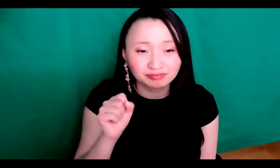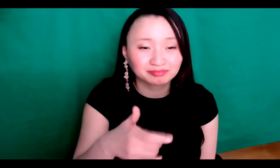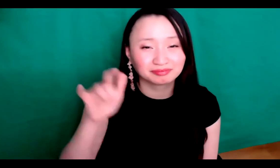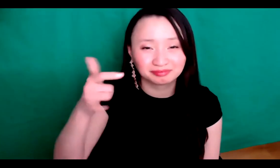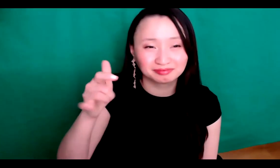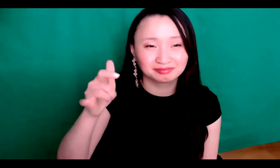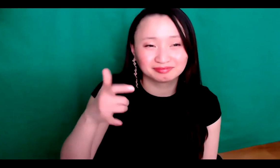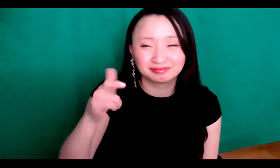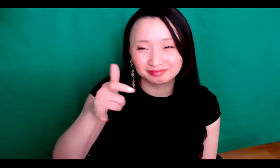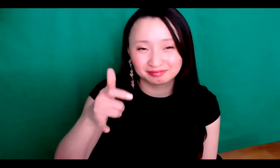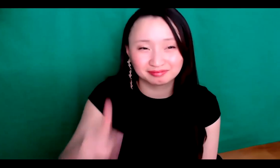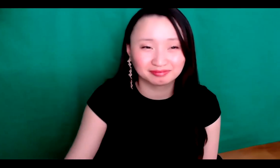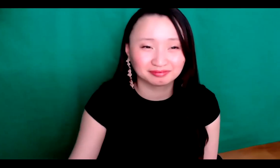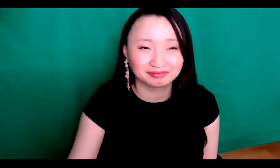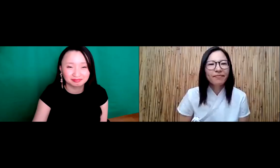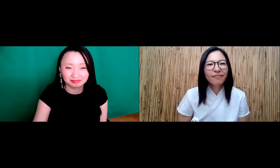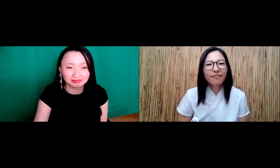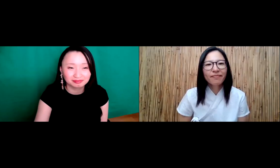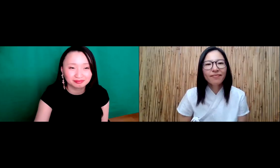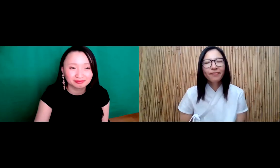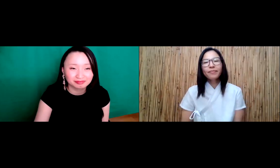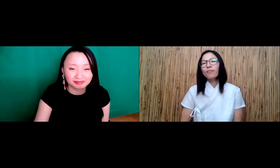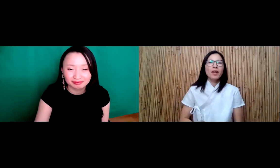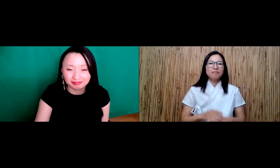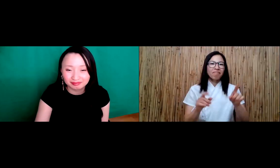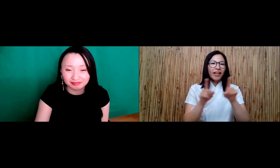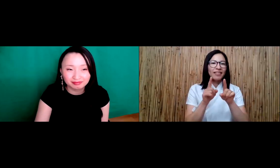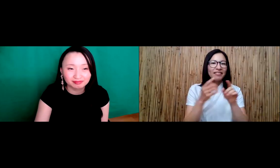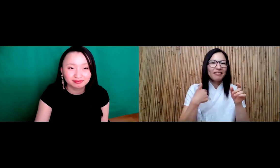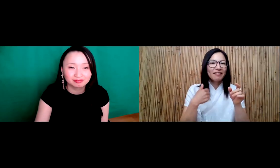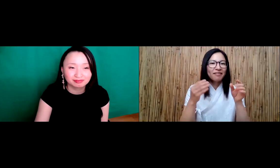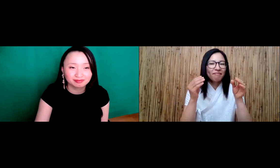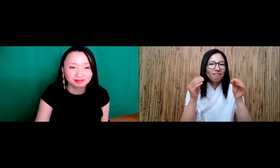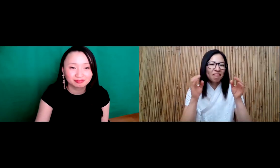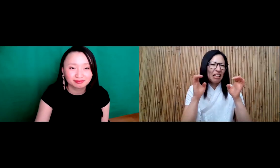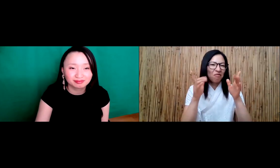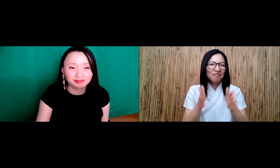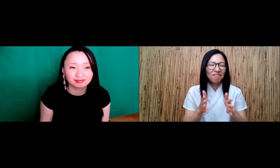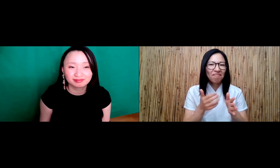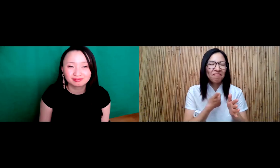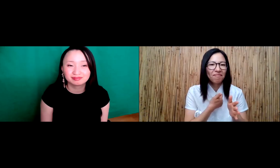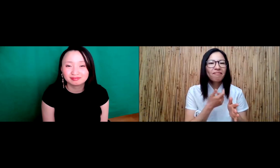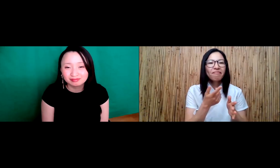me feel more involved. Minja.